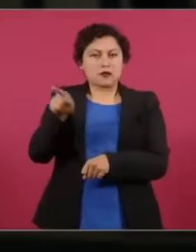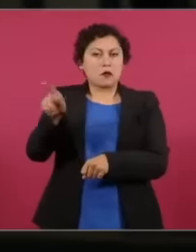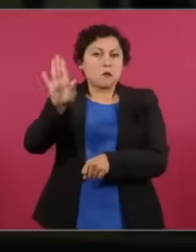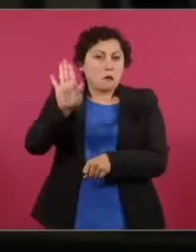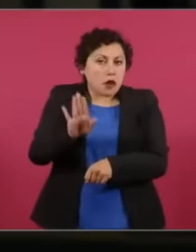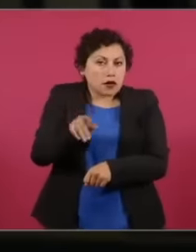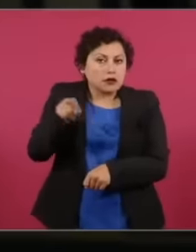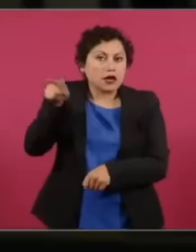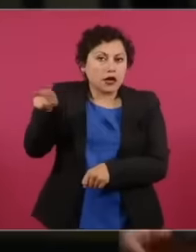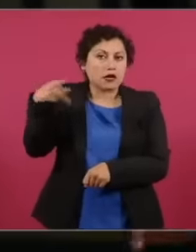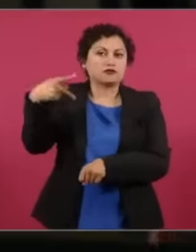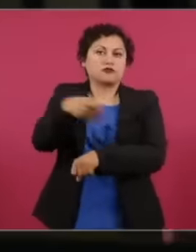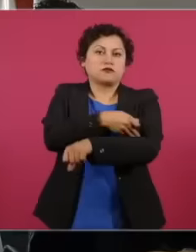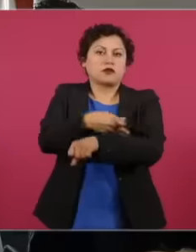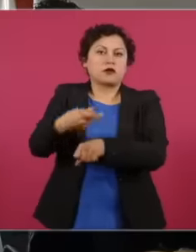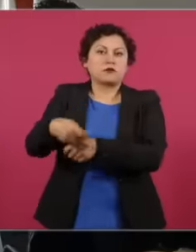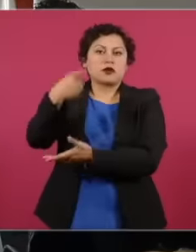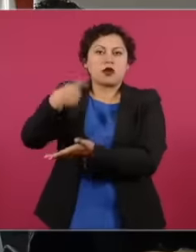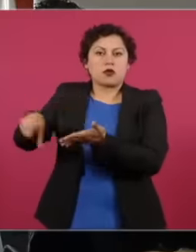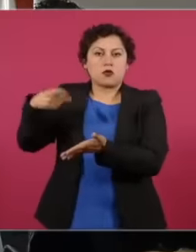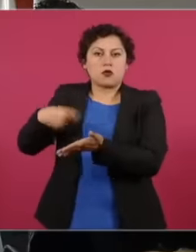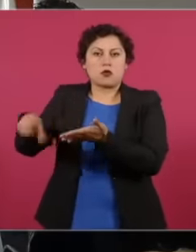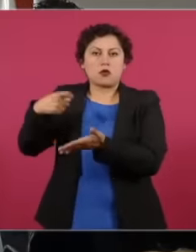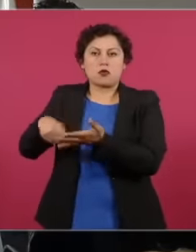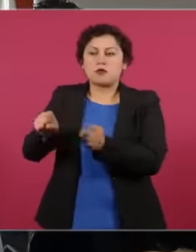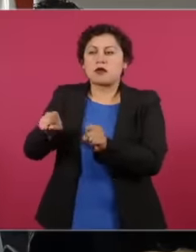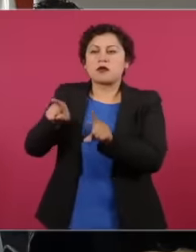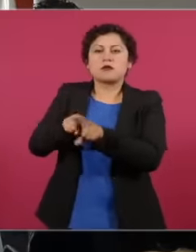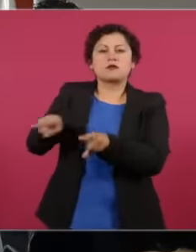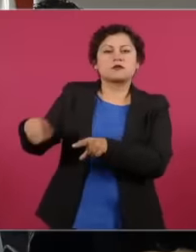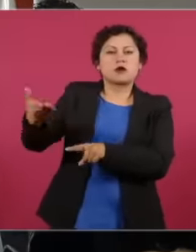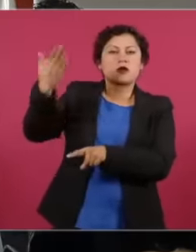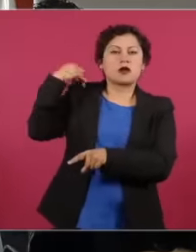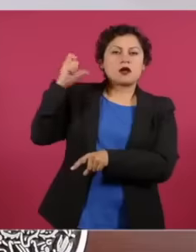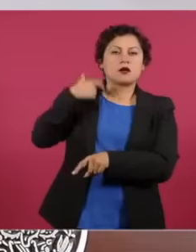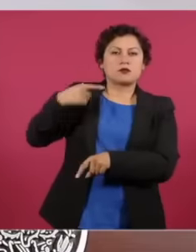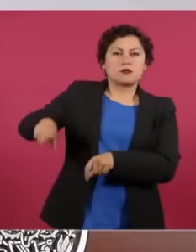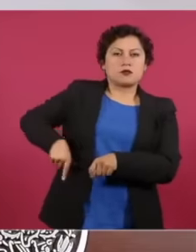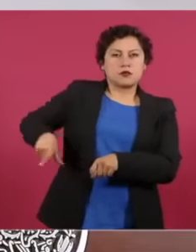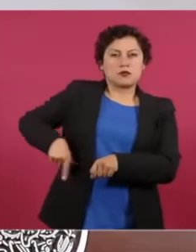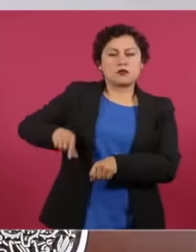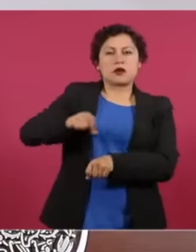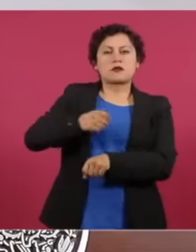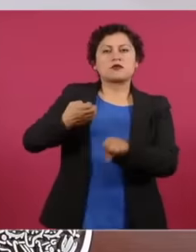maneuvers that local governments have had around the allocation or even alienation or